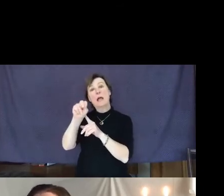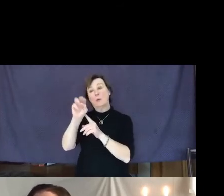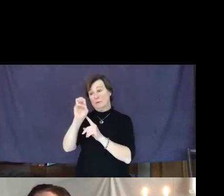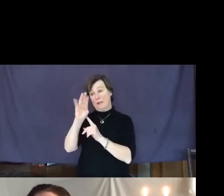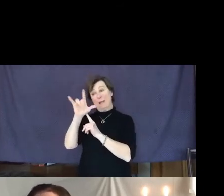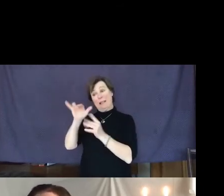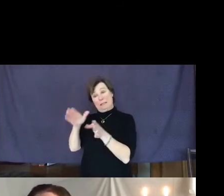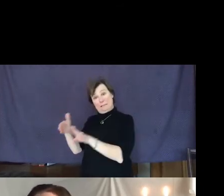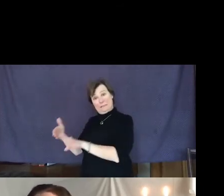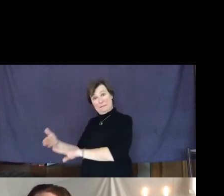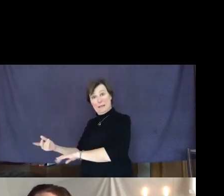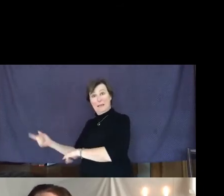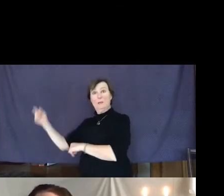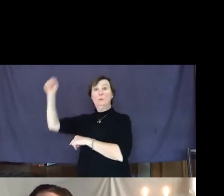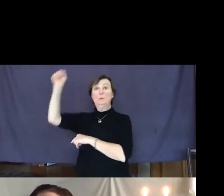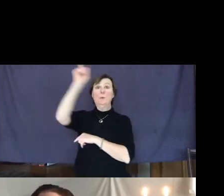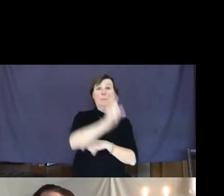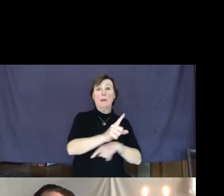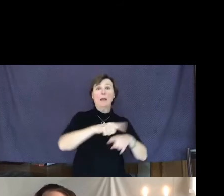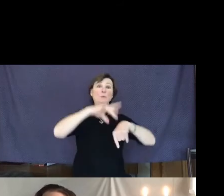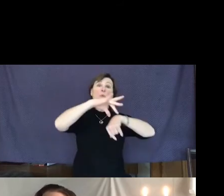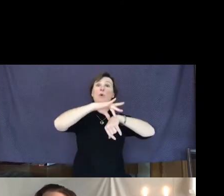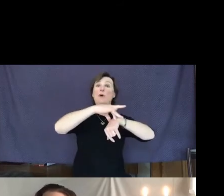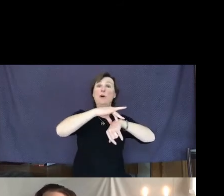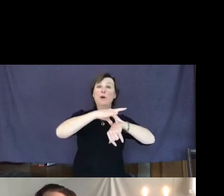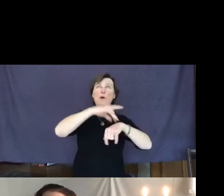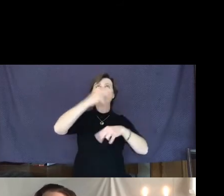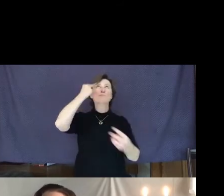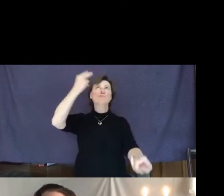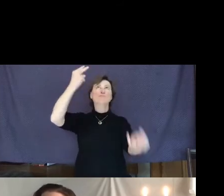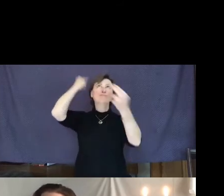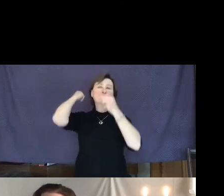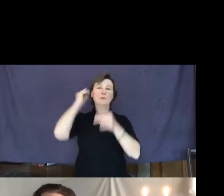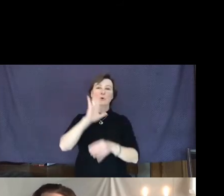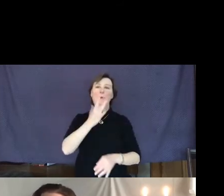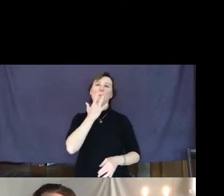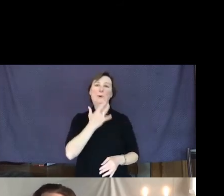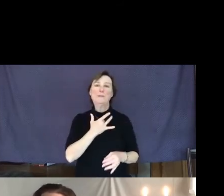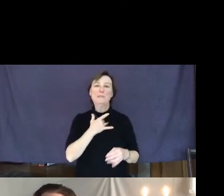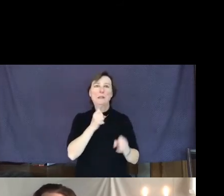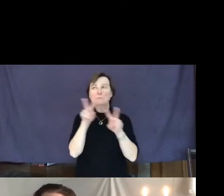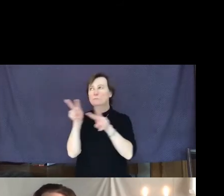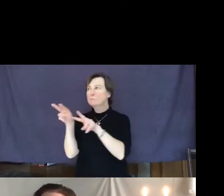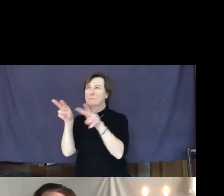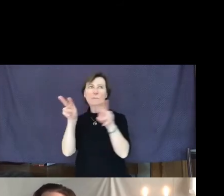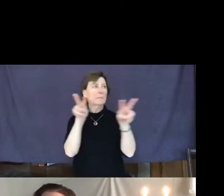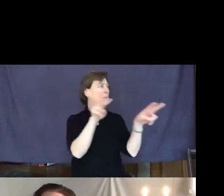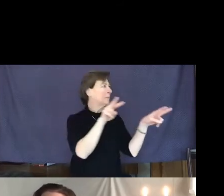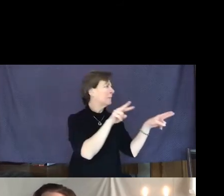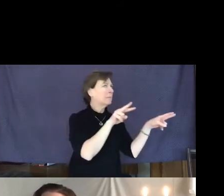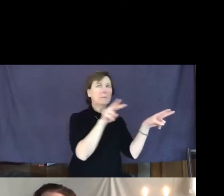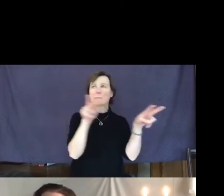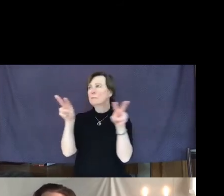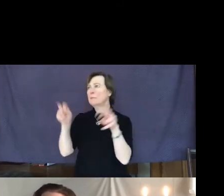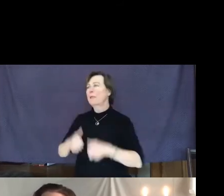her birthday, and as she observes everyone she realizes